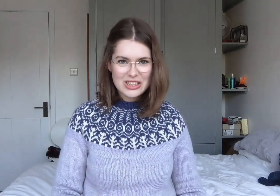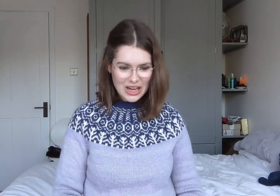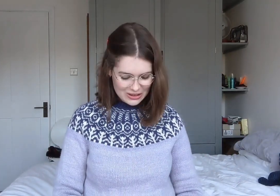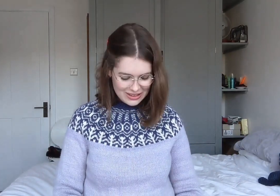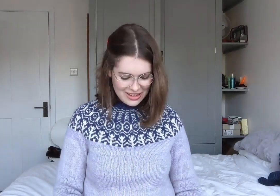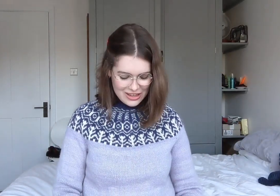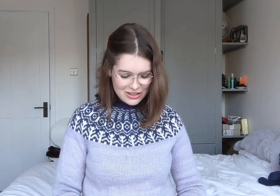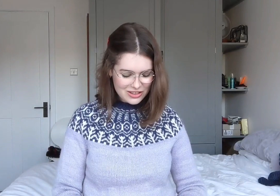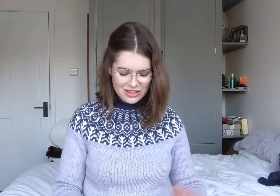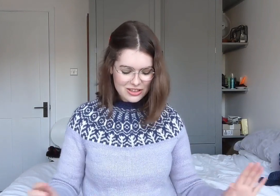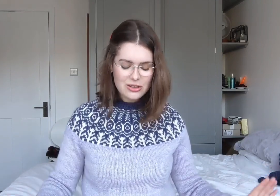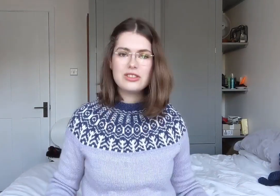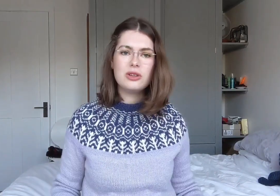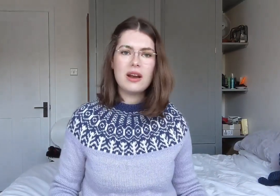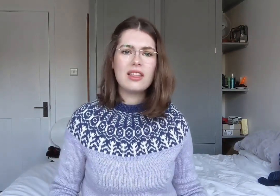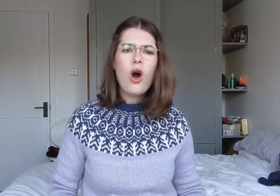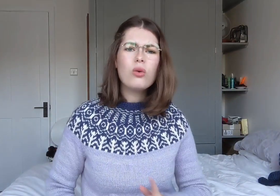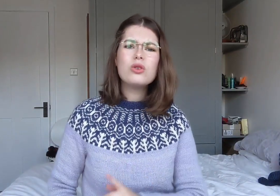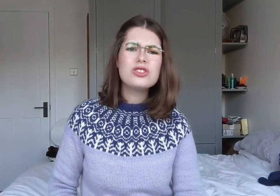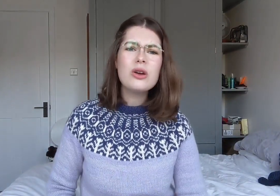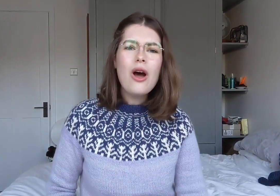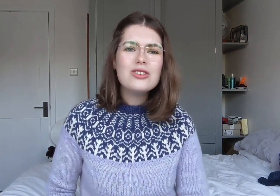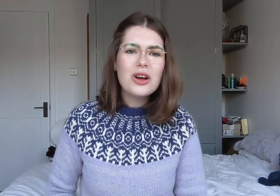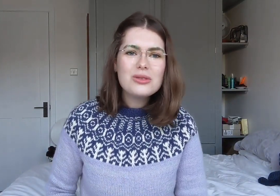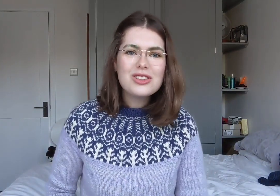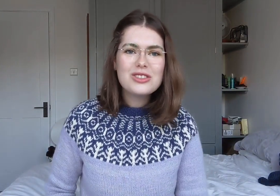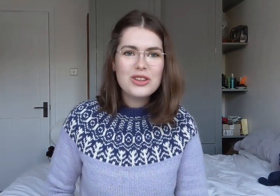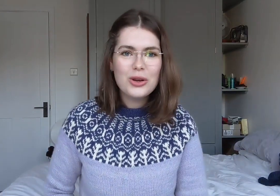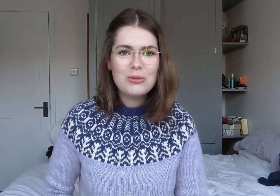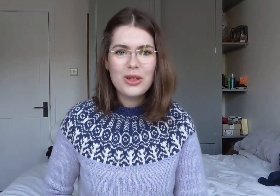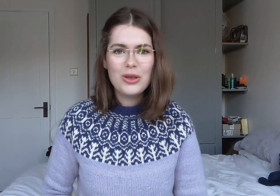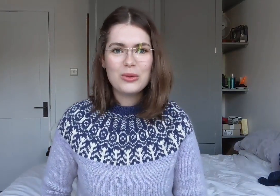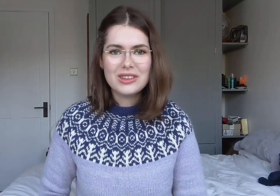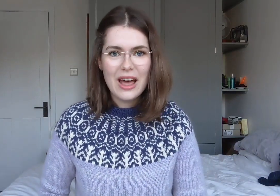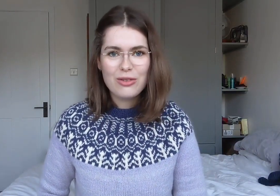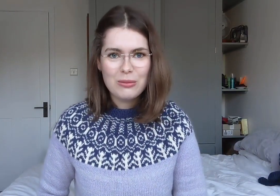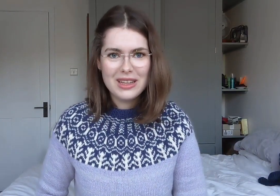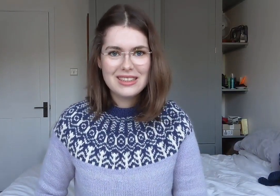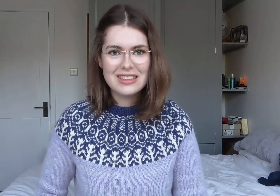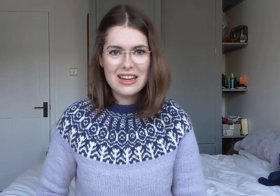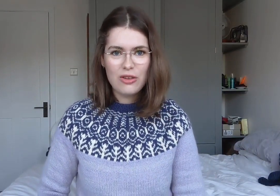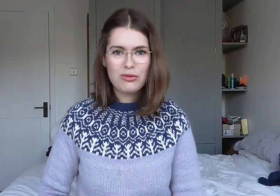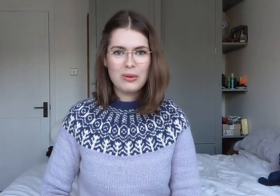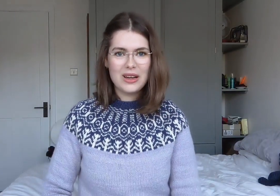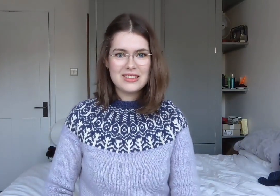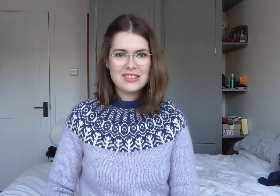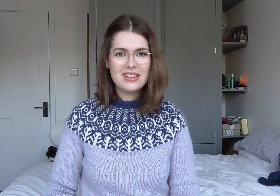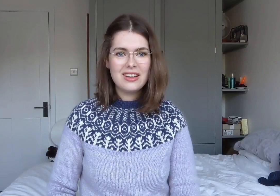Oh, also, don't assume that you will never meet a deaf person.